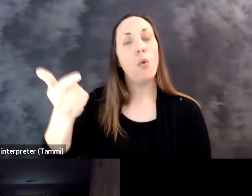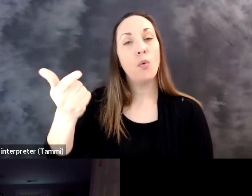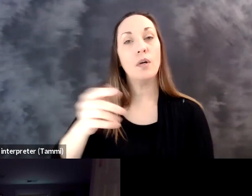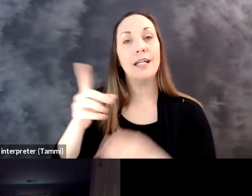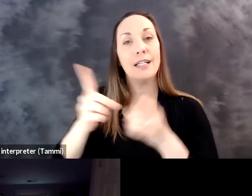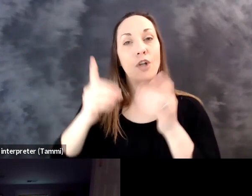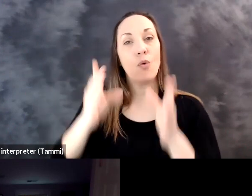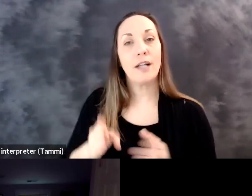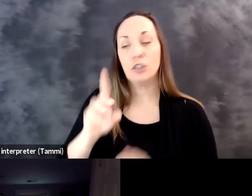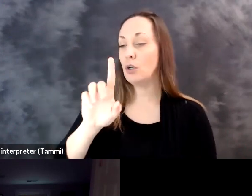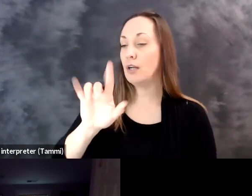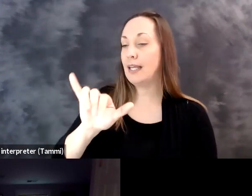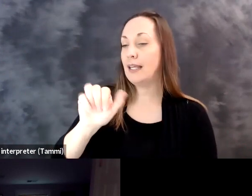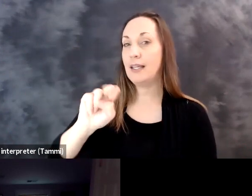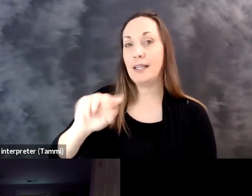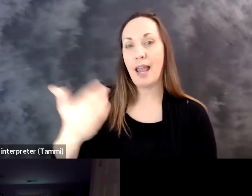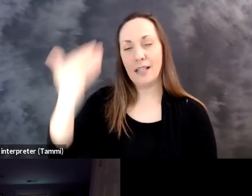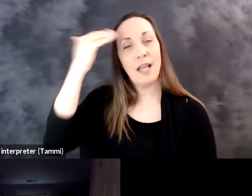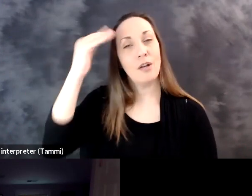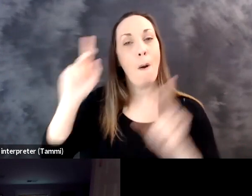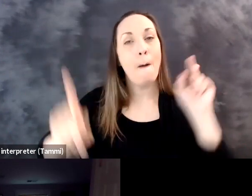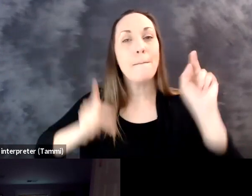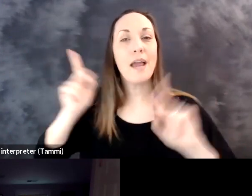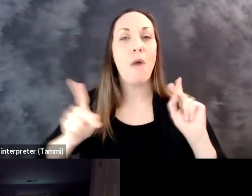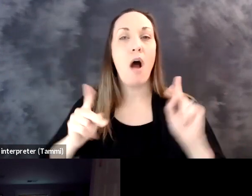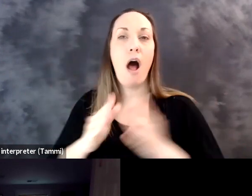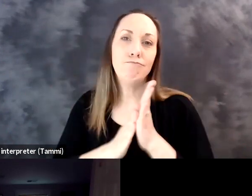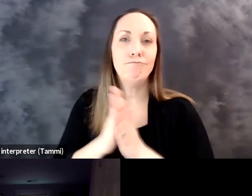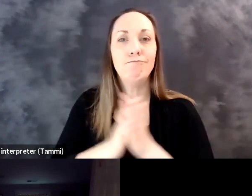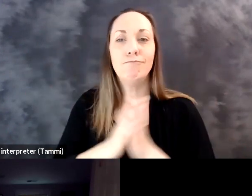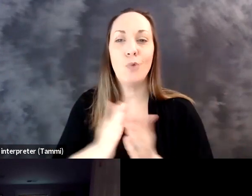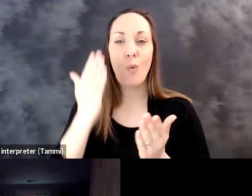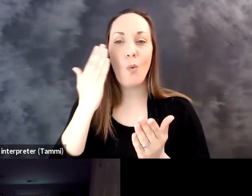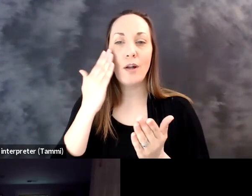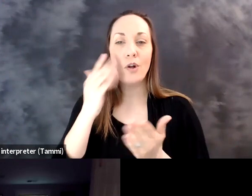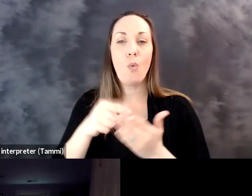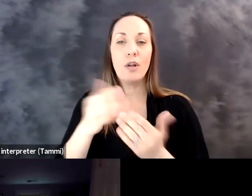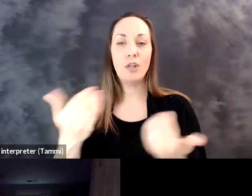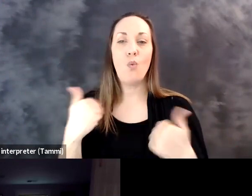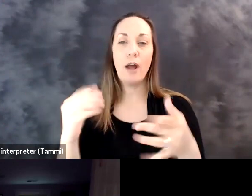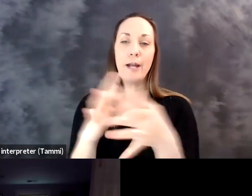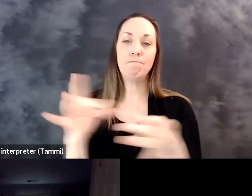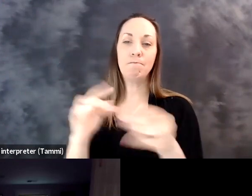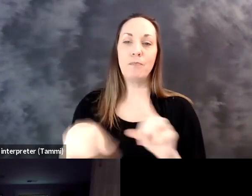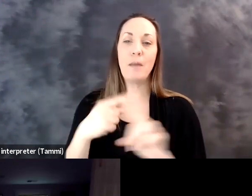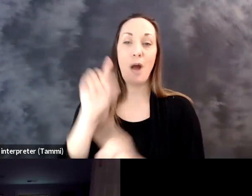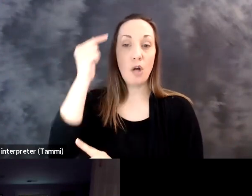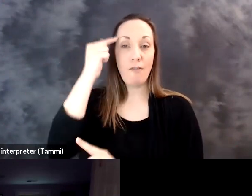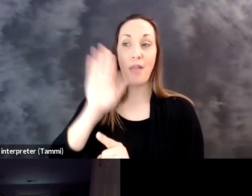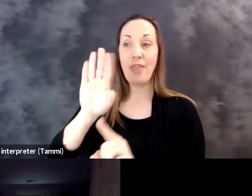work she did on the EEOC as well as the chair. I'm going to going to hand it over to you, Director Yang because I know people are just eager to hear what you have to